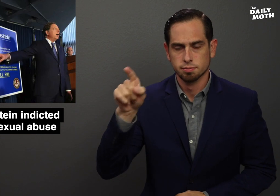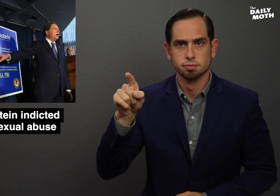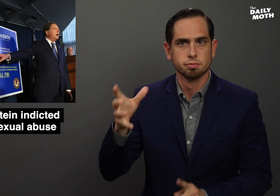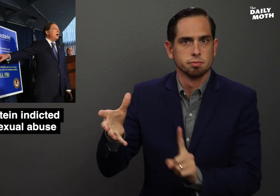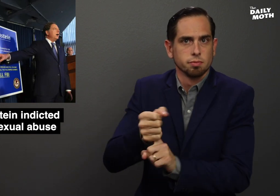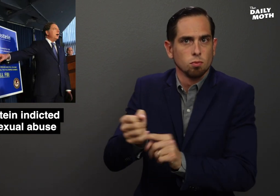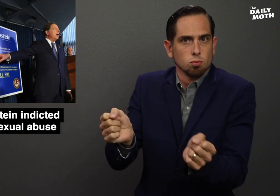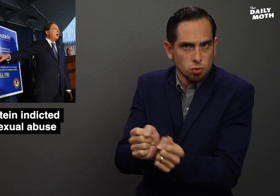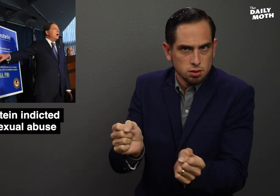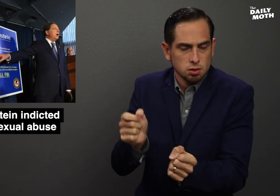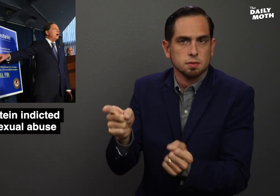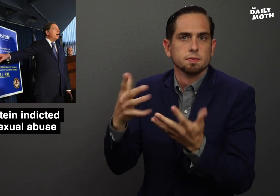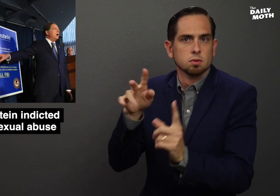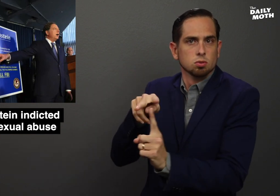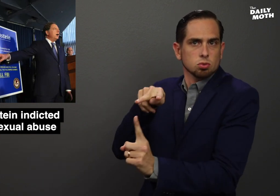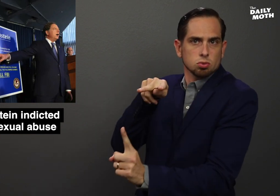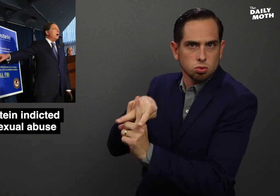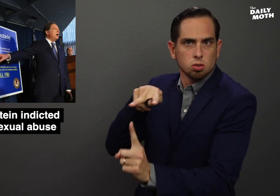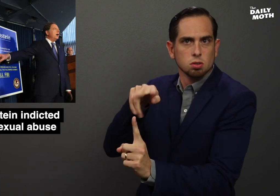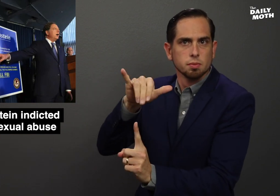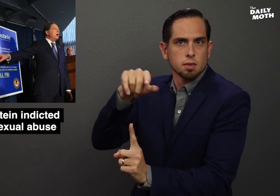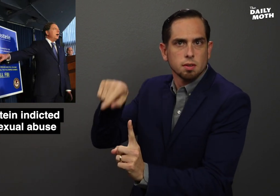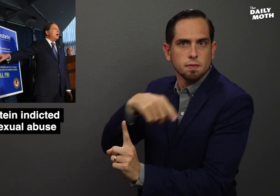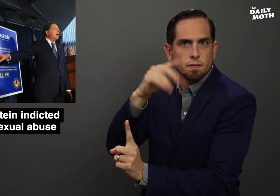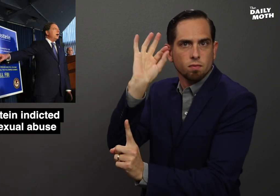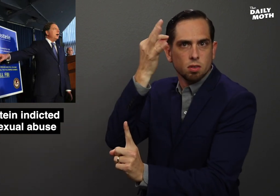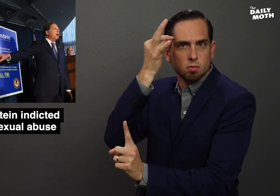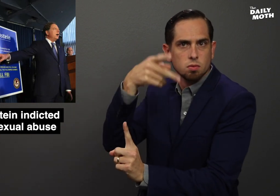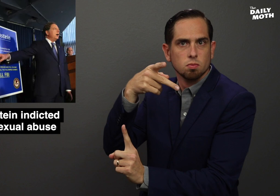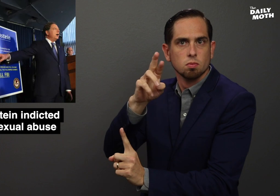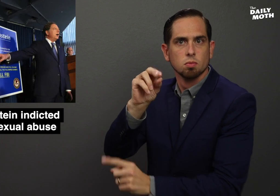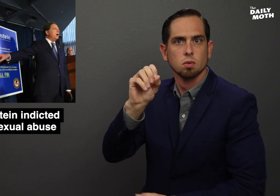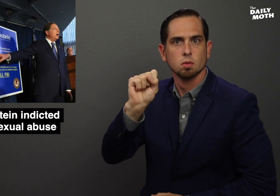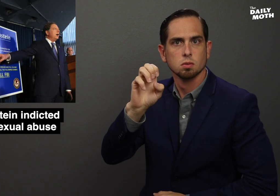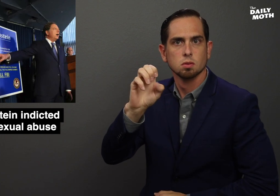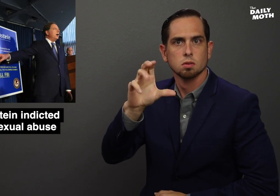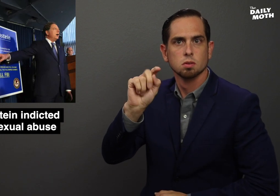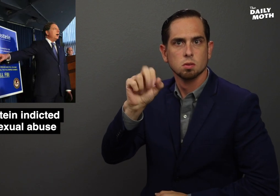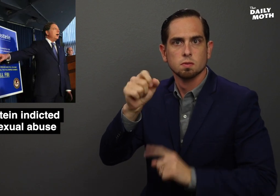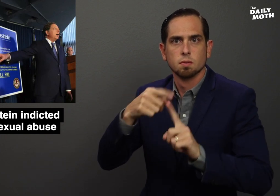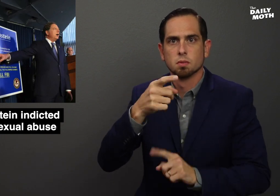was arrested and charged by federal prosecutors from